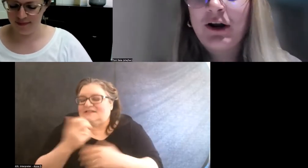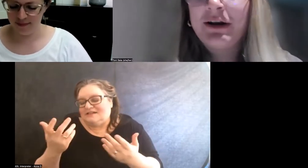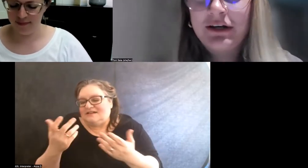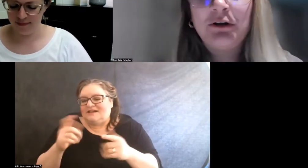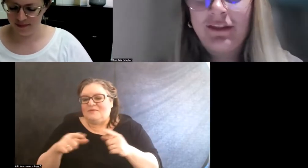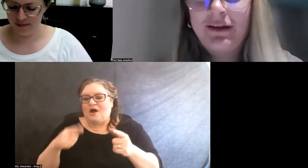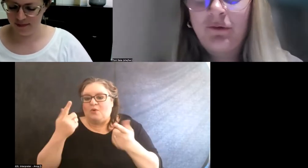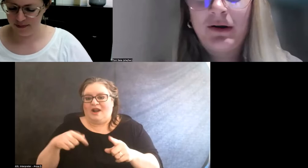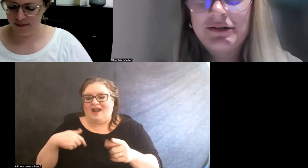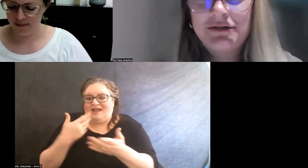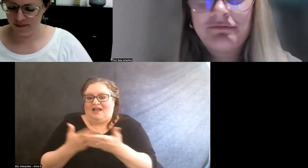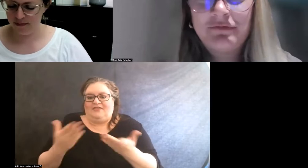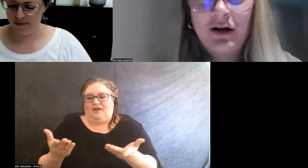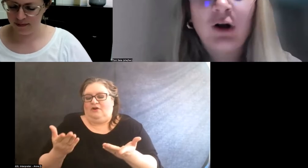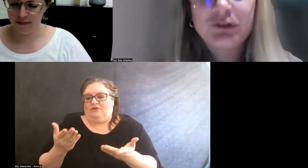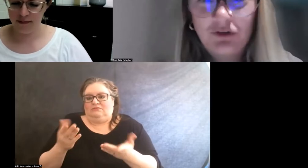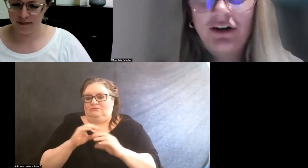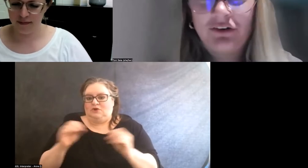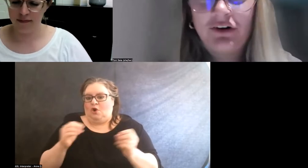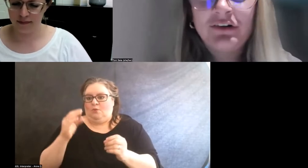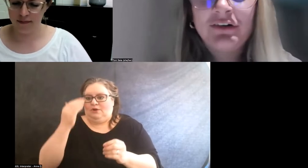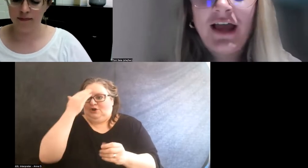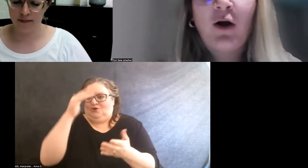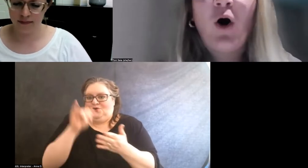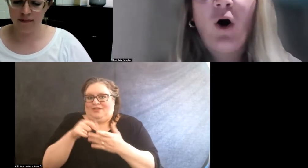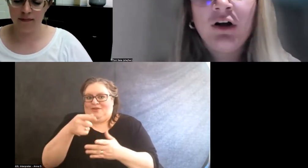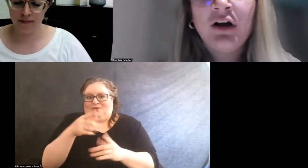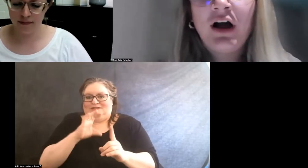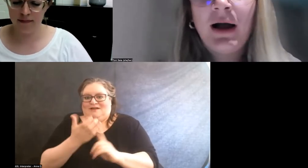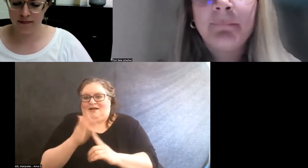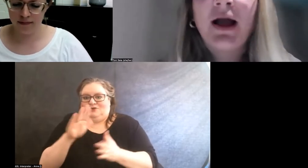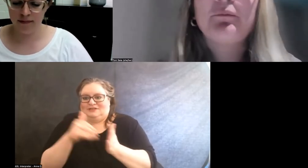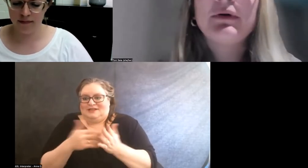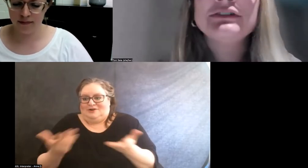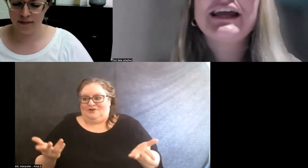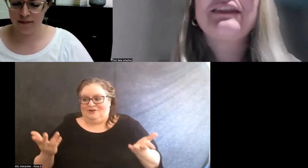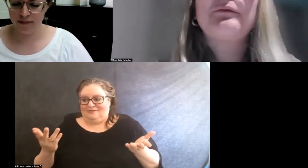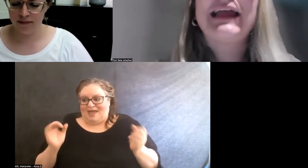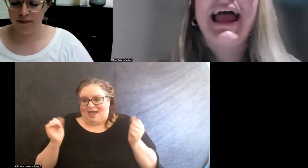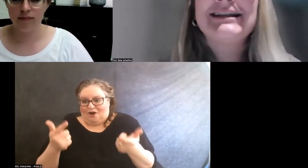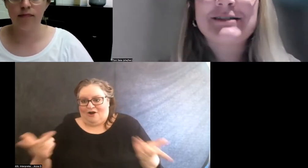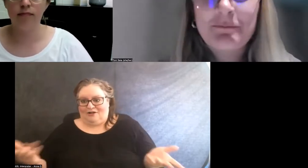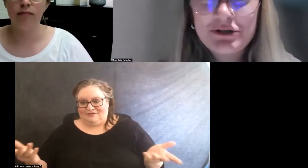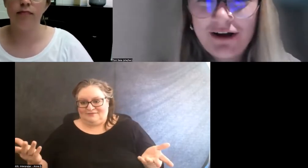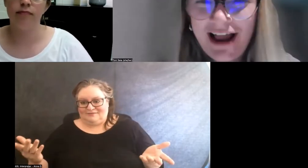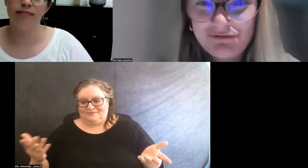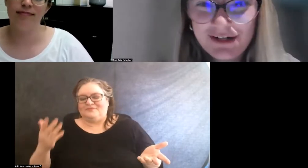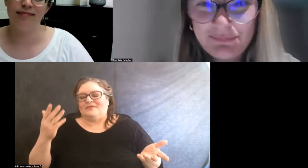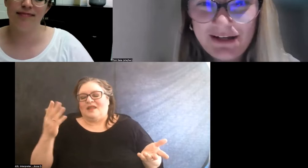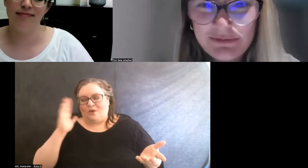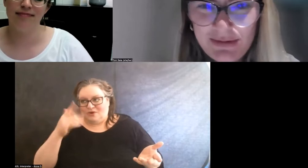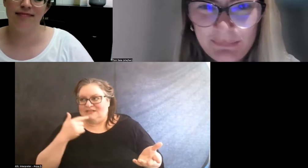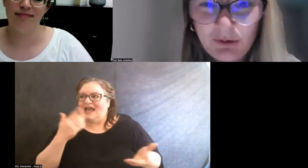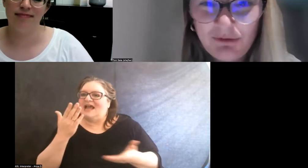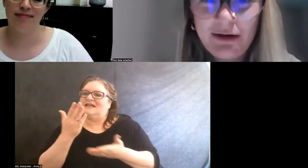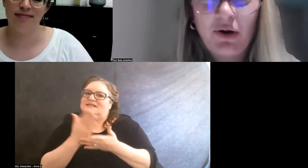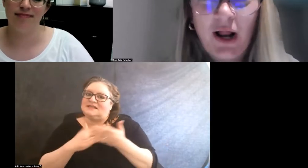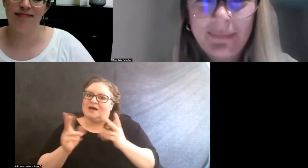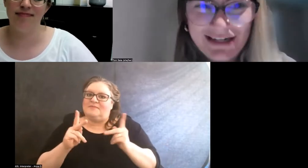no one knew that there was a cultural center at all. I will say that we had some traffic because people already were coming